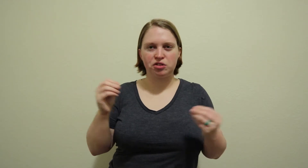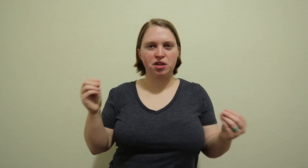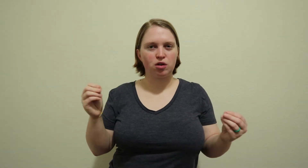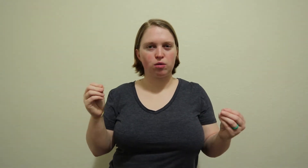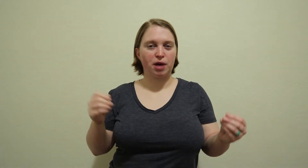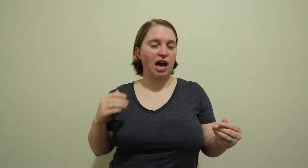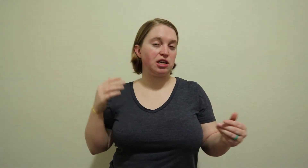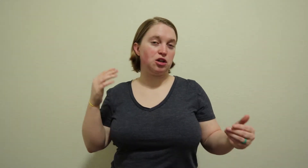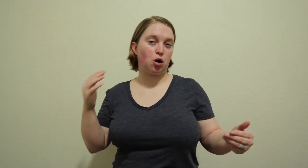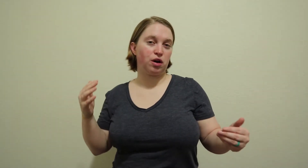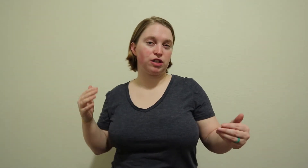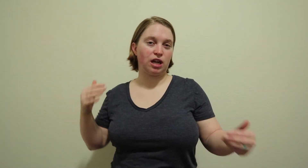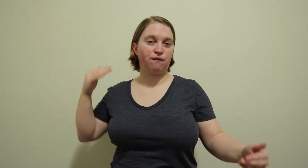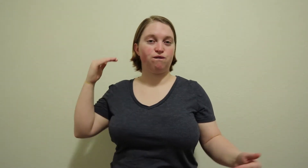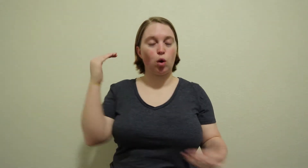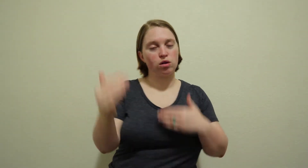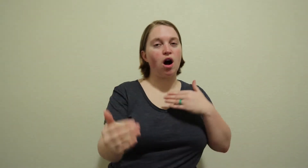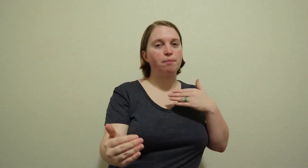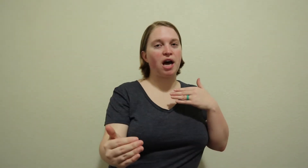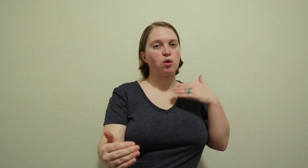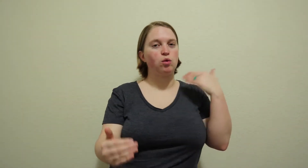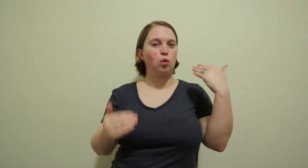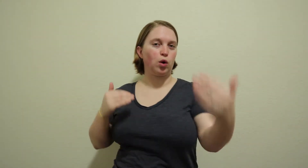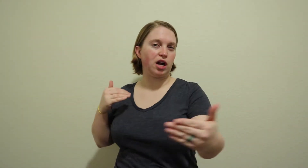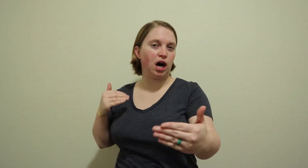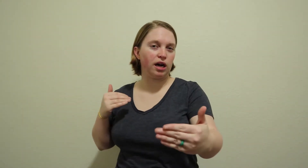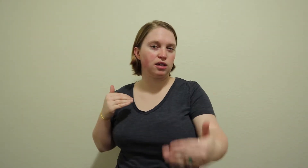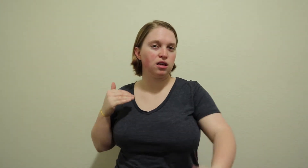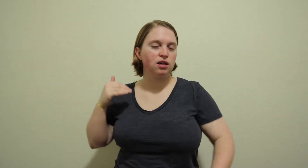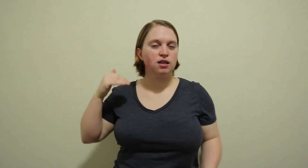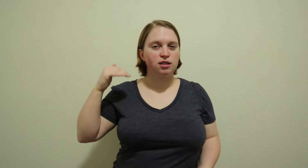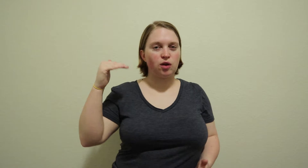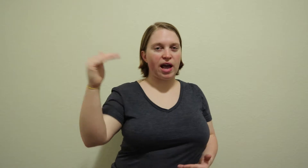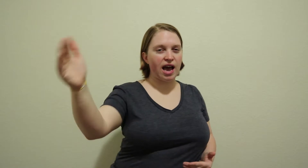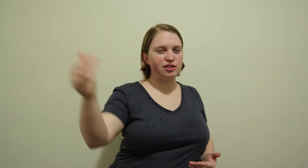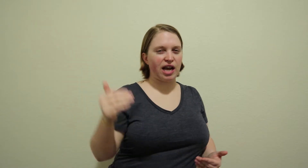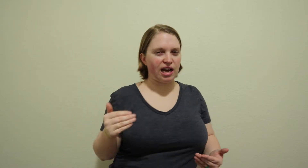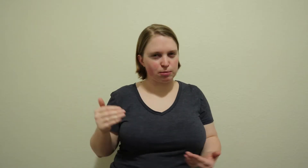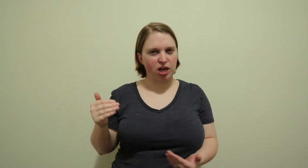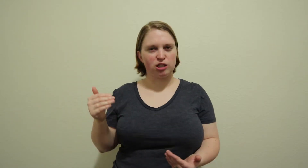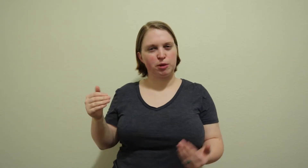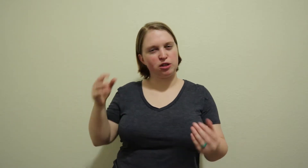but I didn't know if it's like full-on metal or not so I had to ask my husband